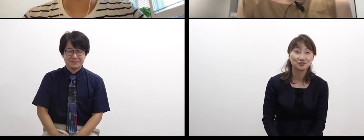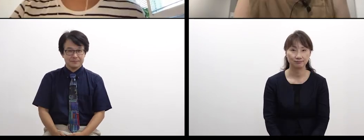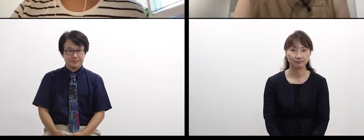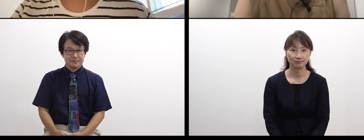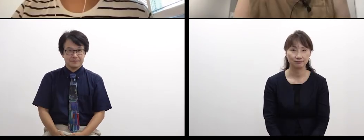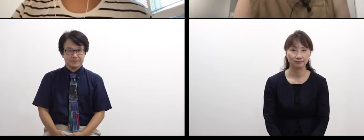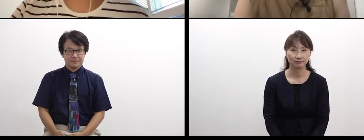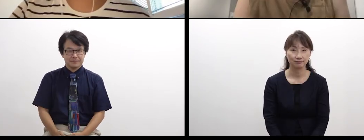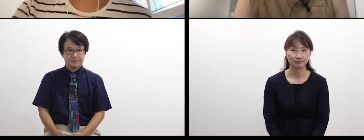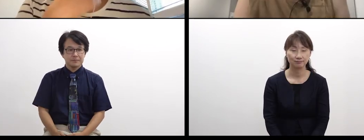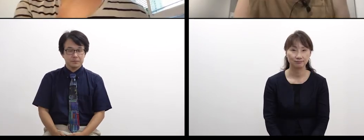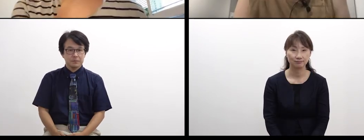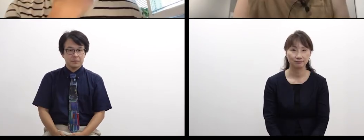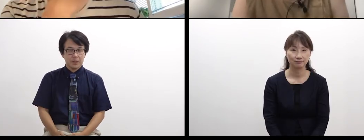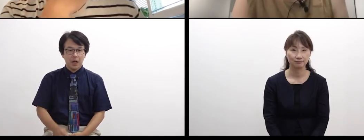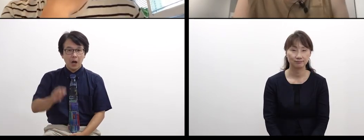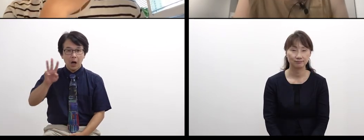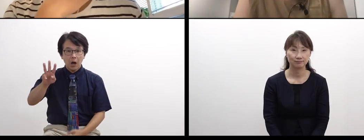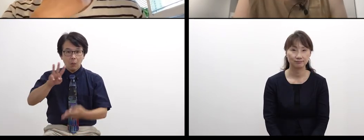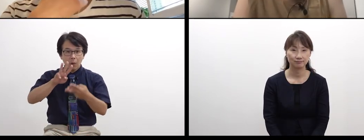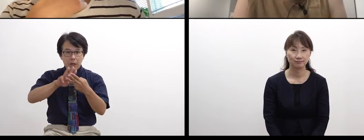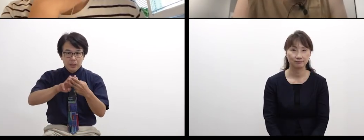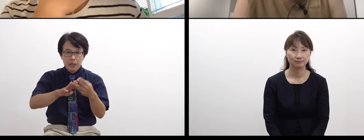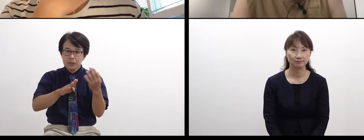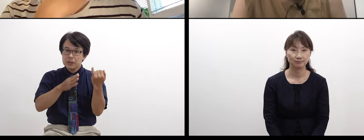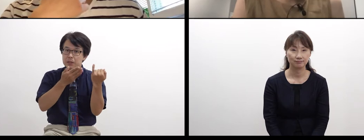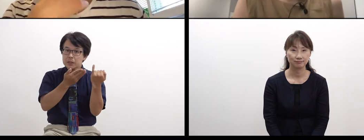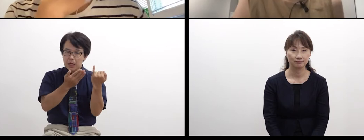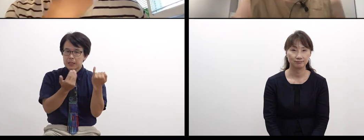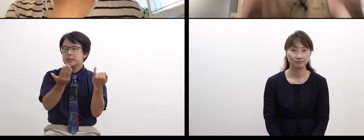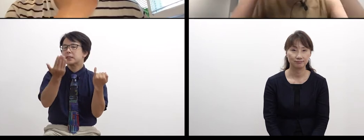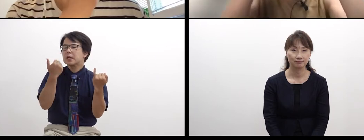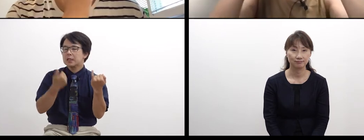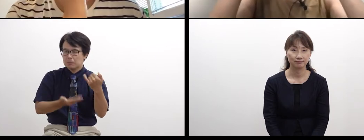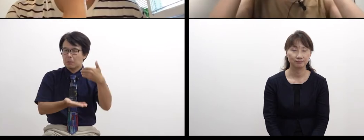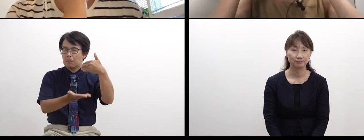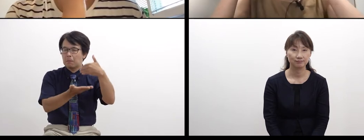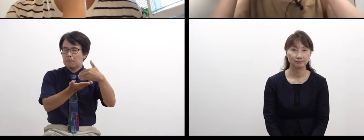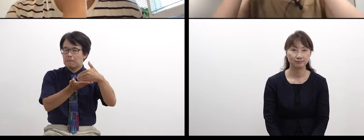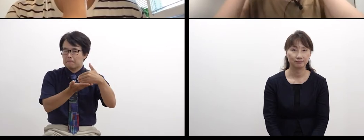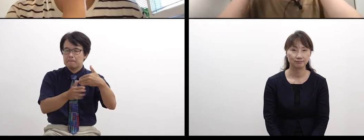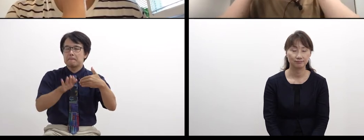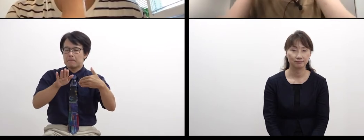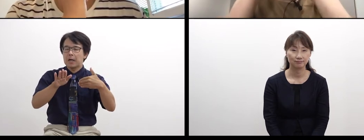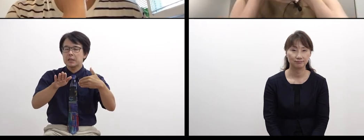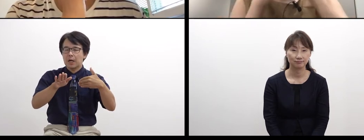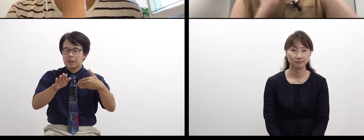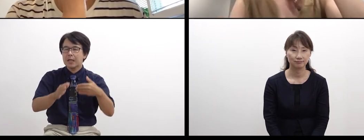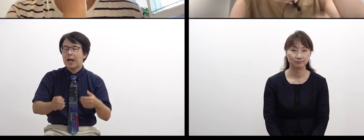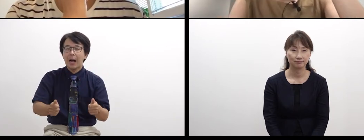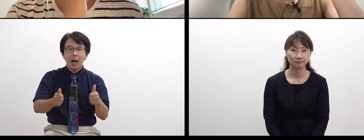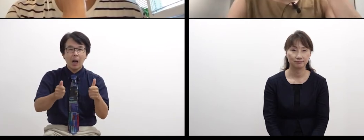So, as we mentioned earlier, on the website of this “TODOKU” project,